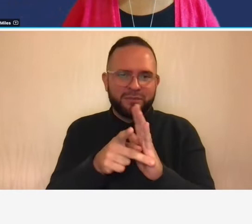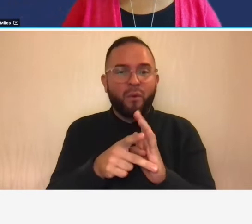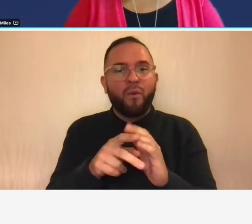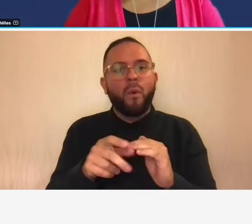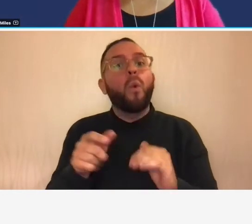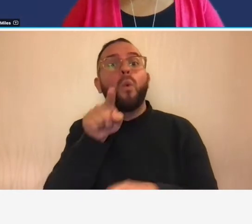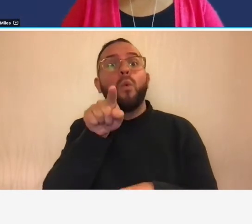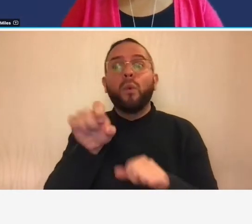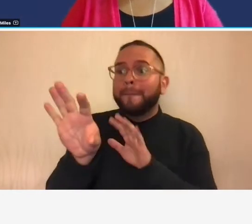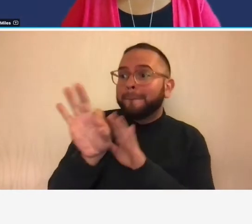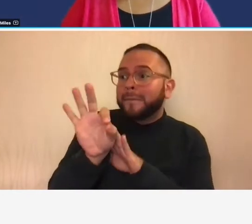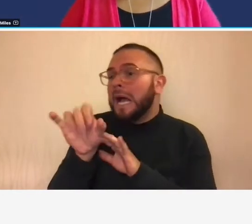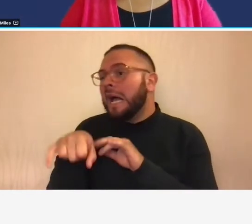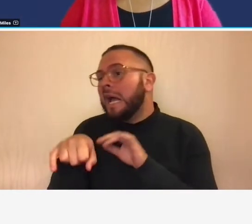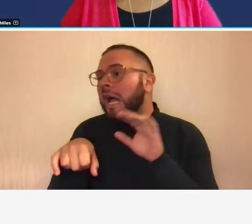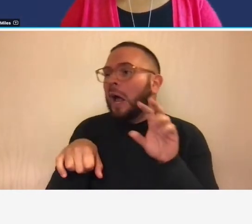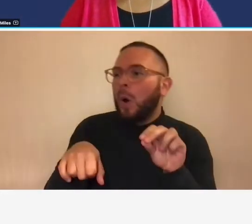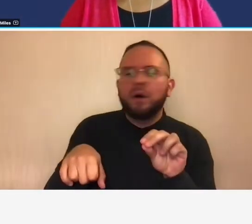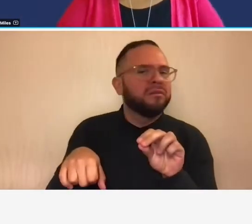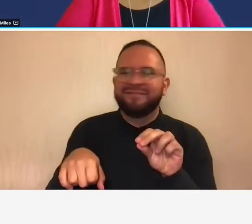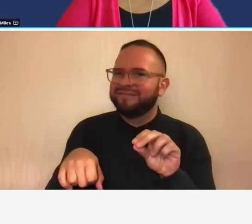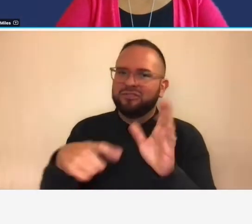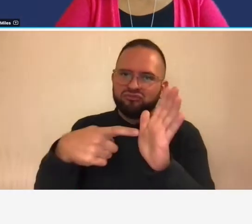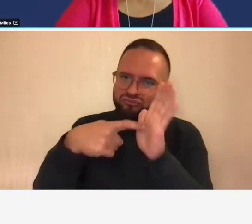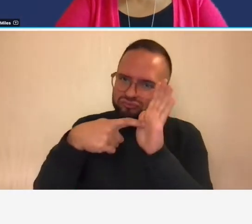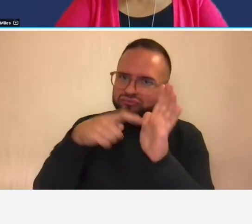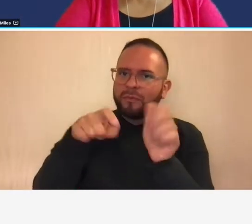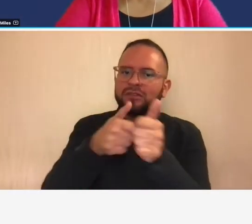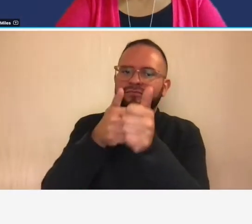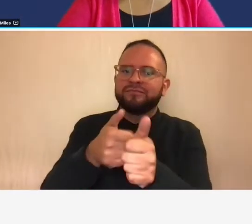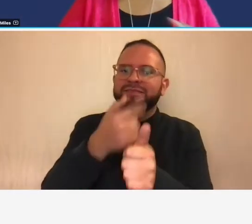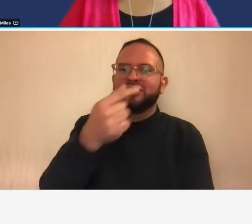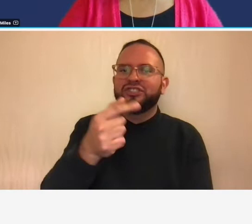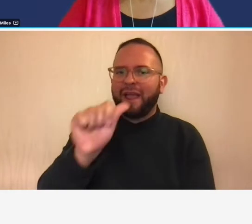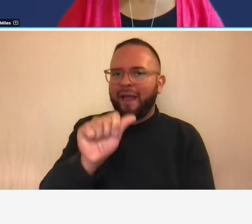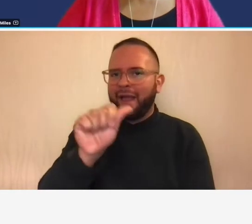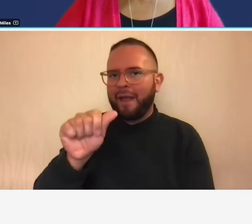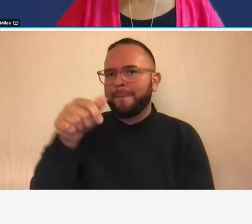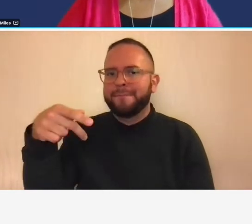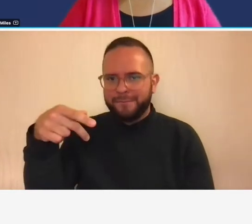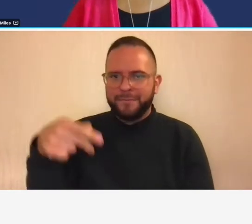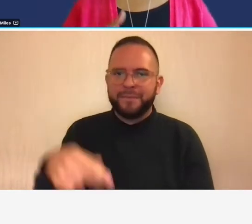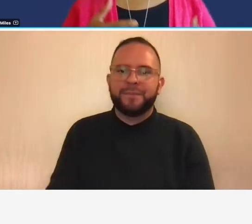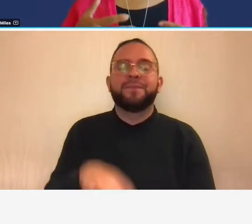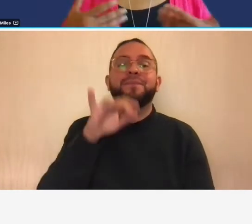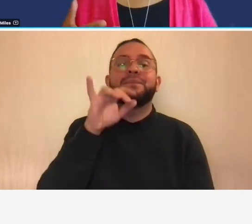to comply with gaap so gaap is a combination of authoritative standards that's that are set